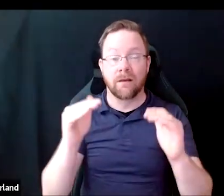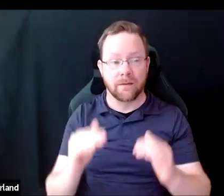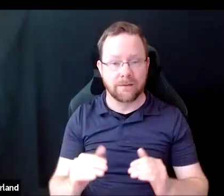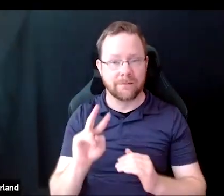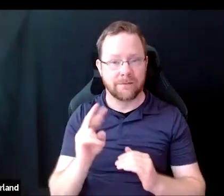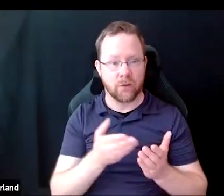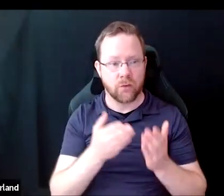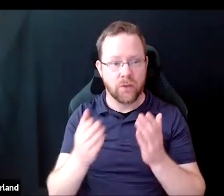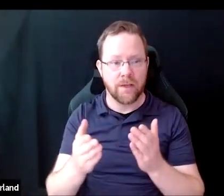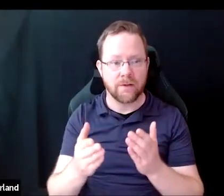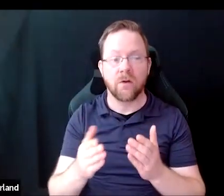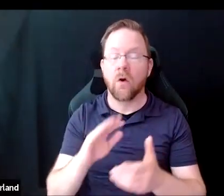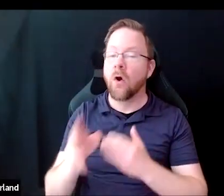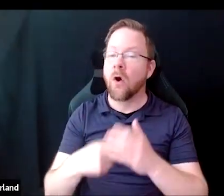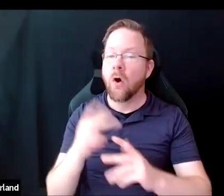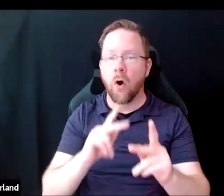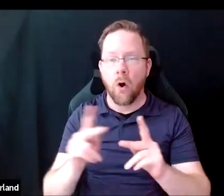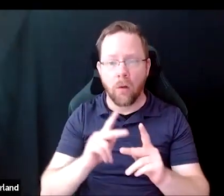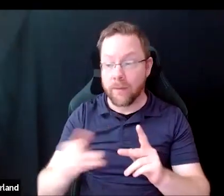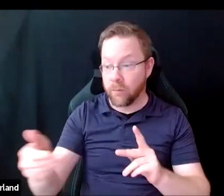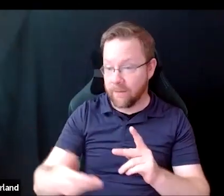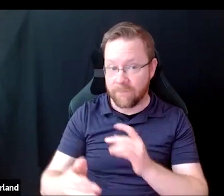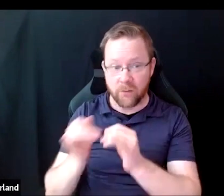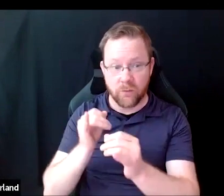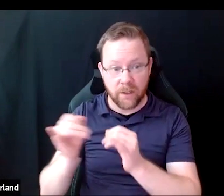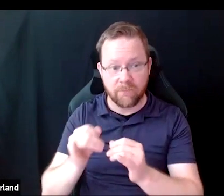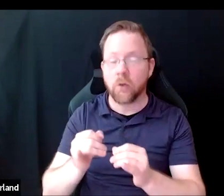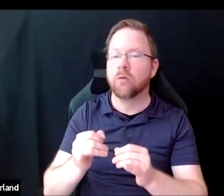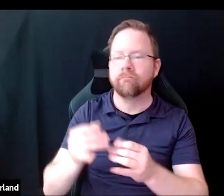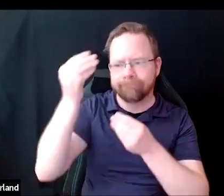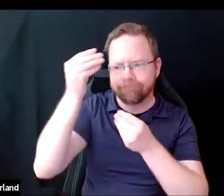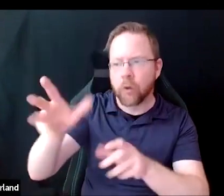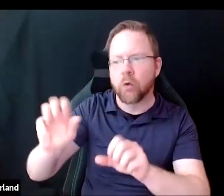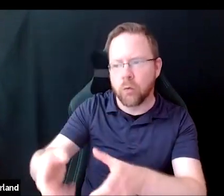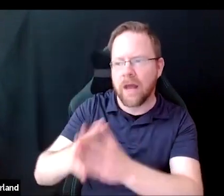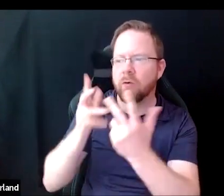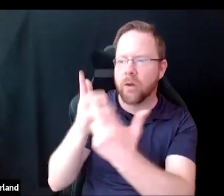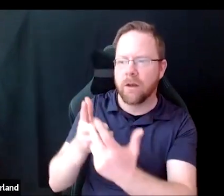to request accommodations regardless of disability status.